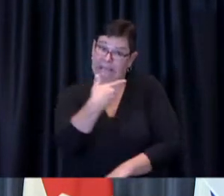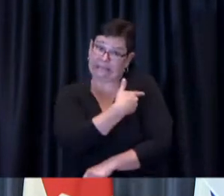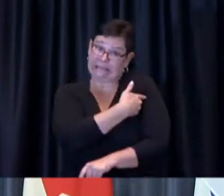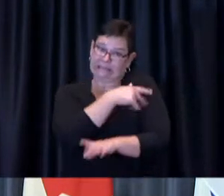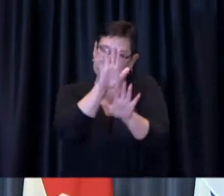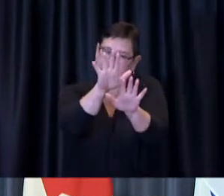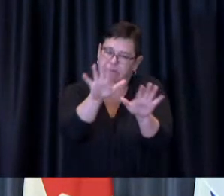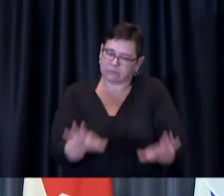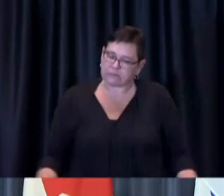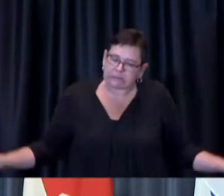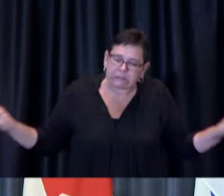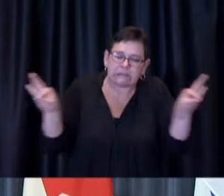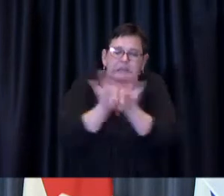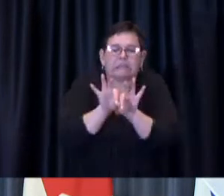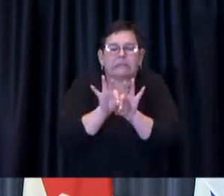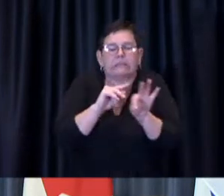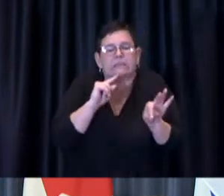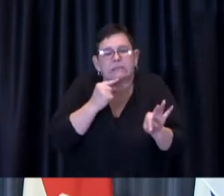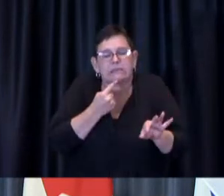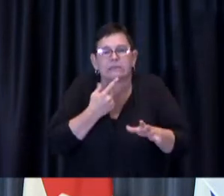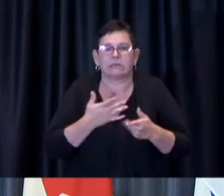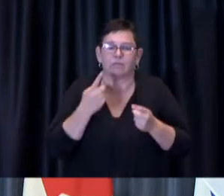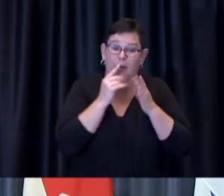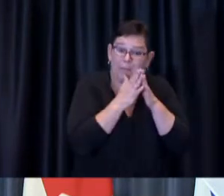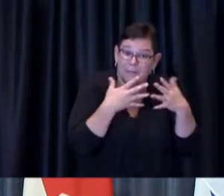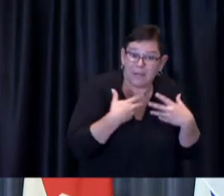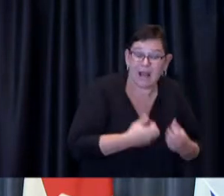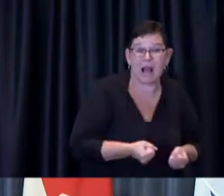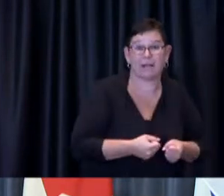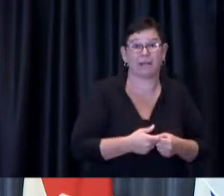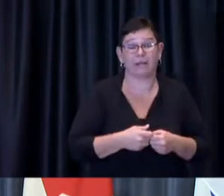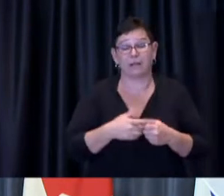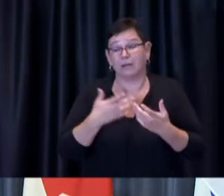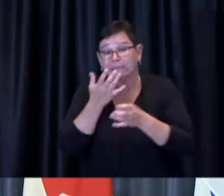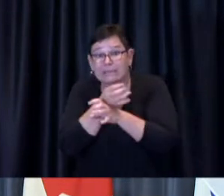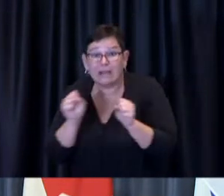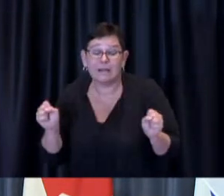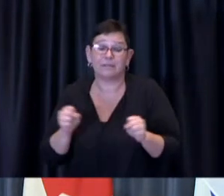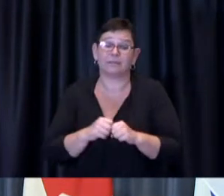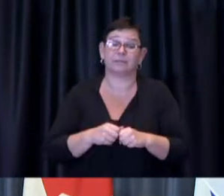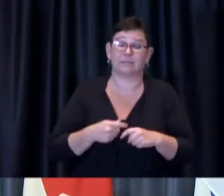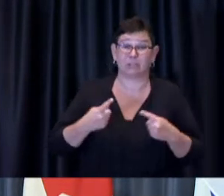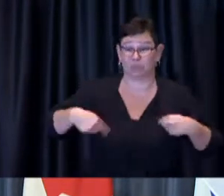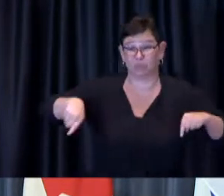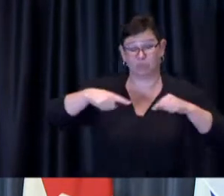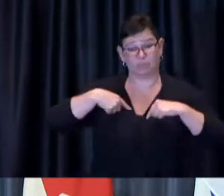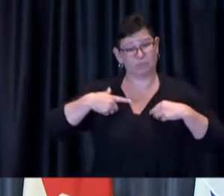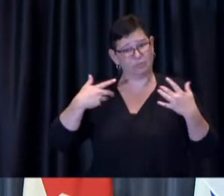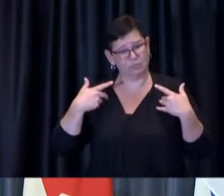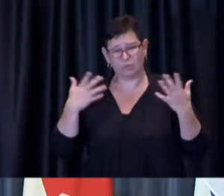Toronto Public Health and our partners are doing everything we can to spread this message: calling,